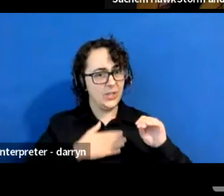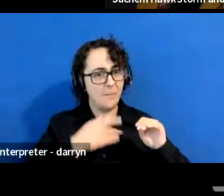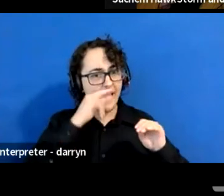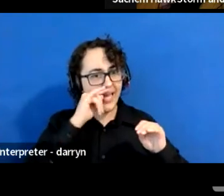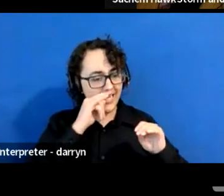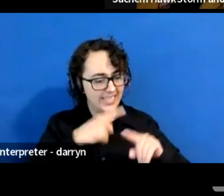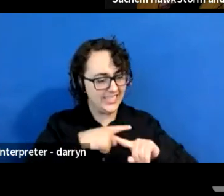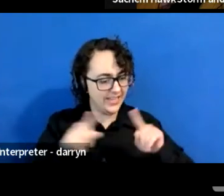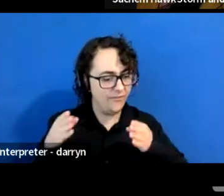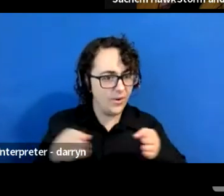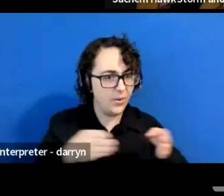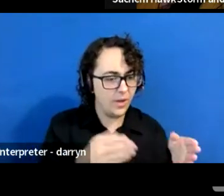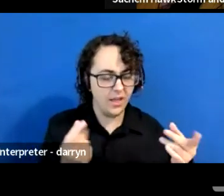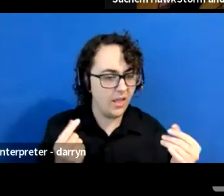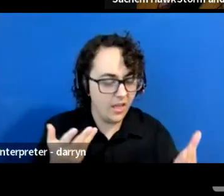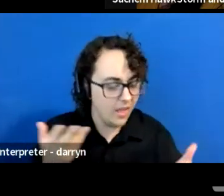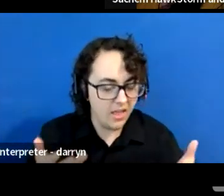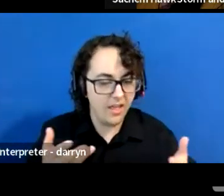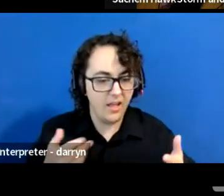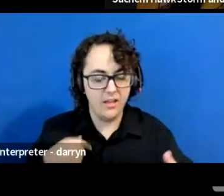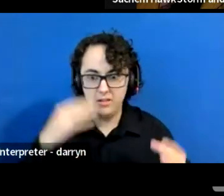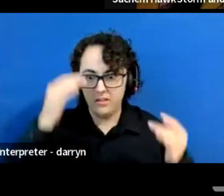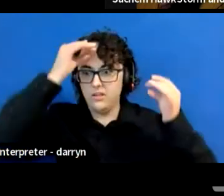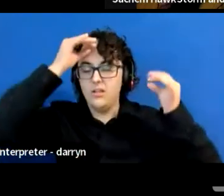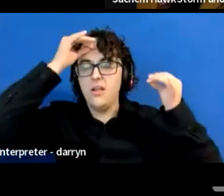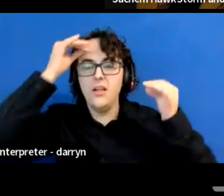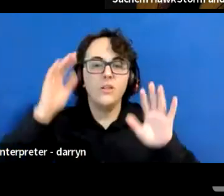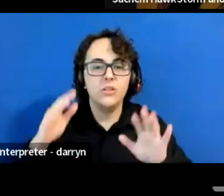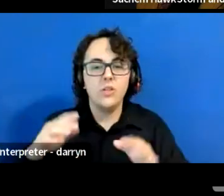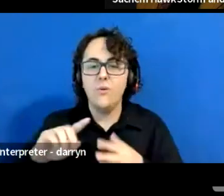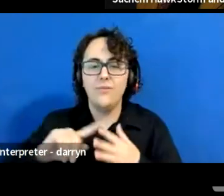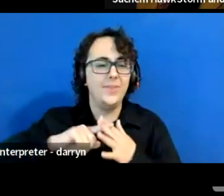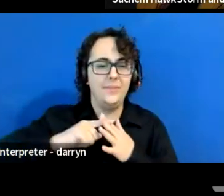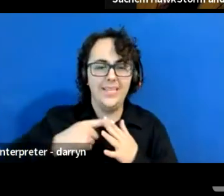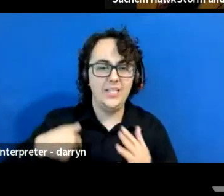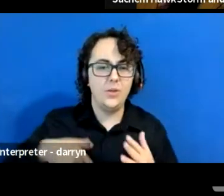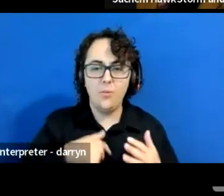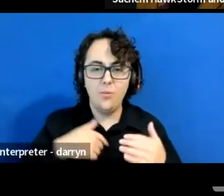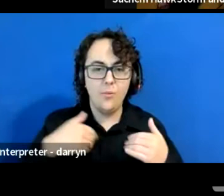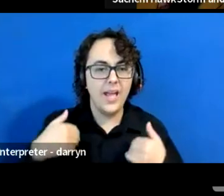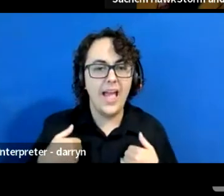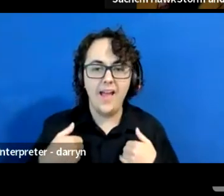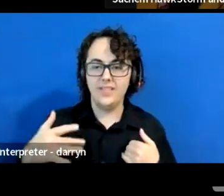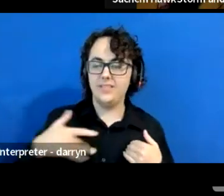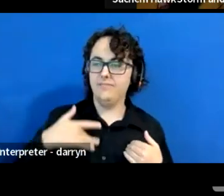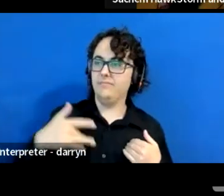like, we have this like insensitive culture in society here on Turtle Island where we do feel like,